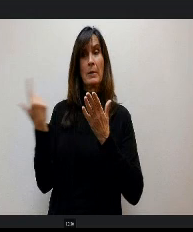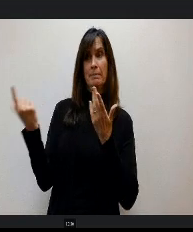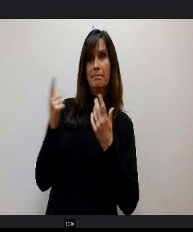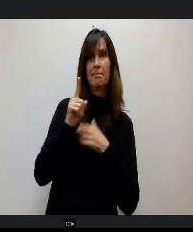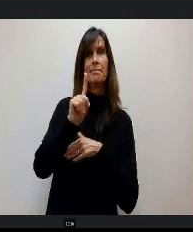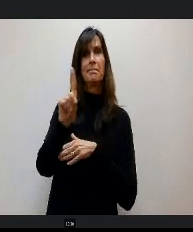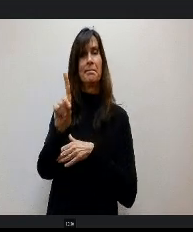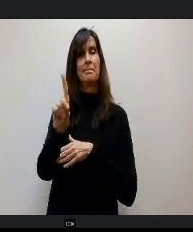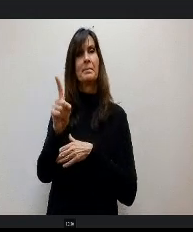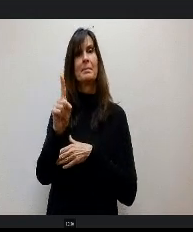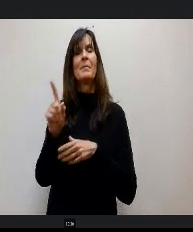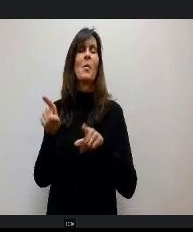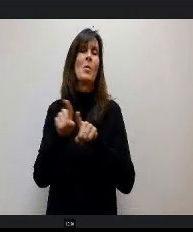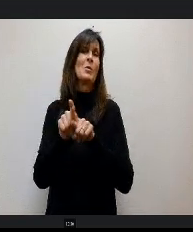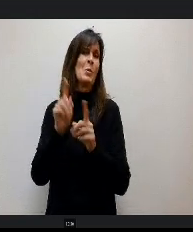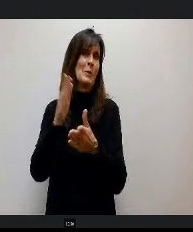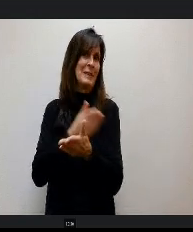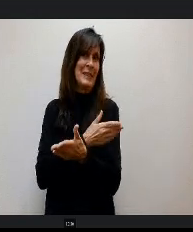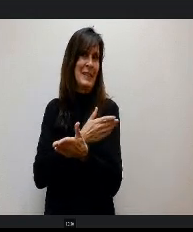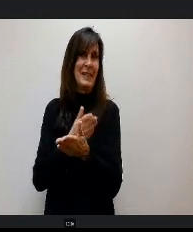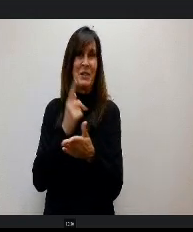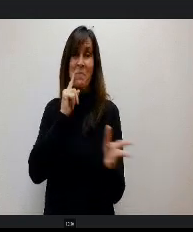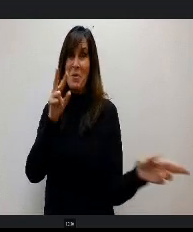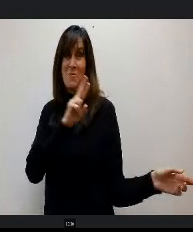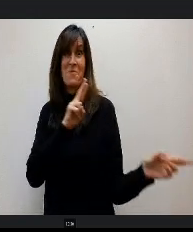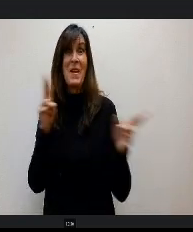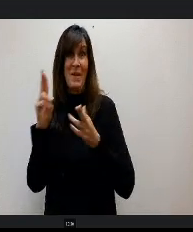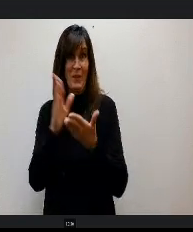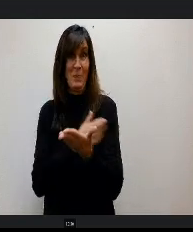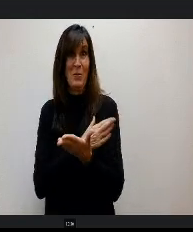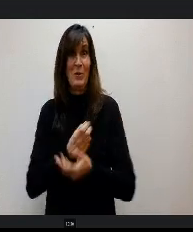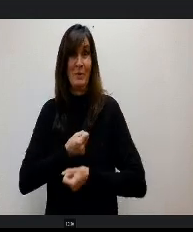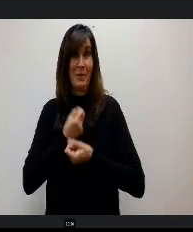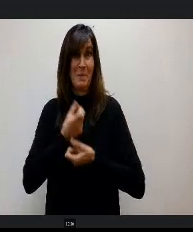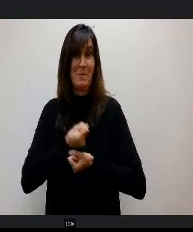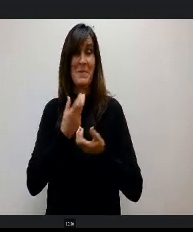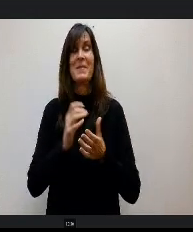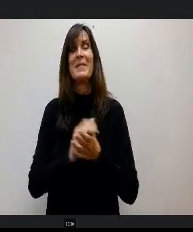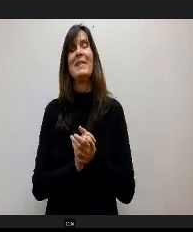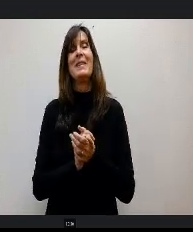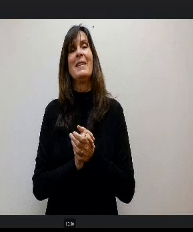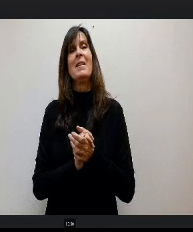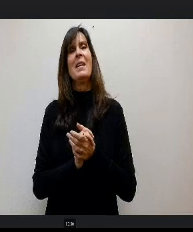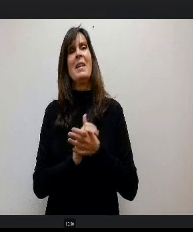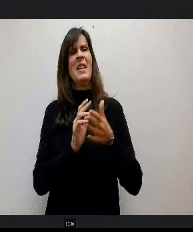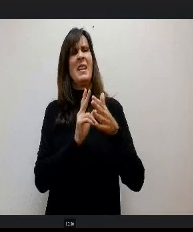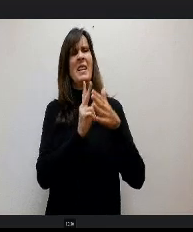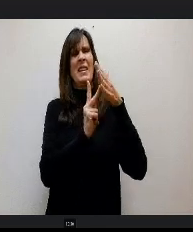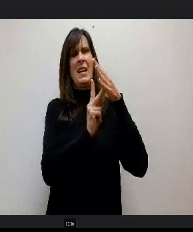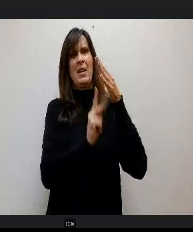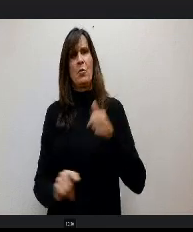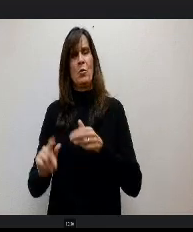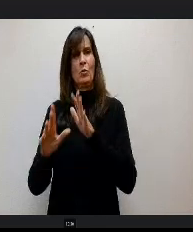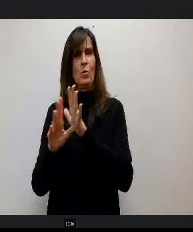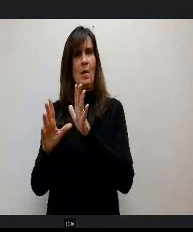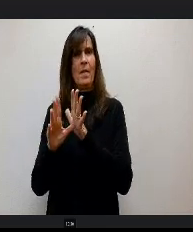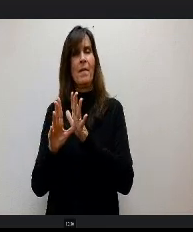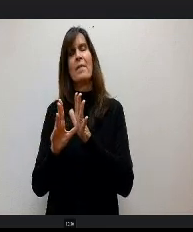to be some singing. And so just get your eardrums ready for that. OK. So yeah, we're a K-12 program. We do enrichment. We do We do concurrent enrollment at the top.